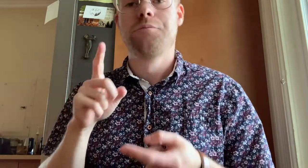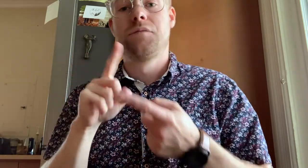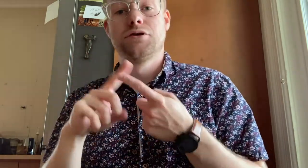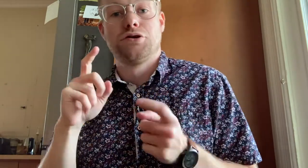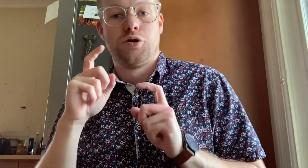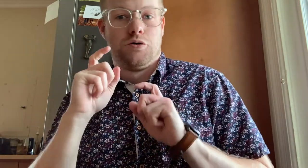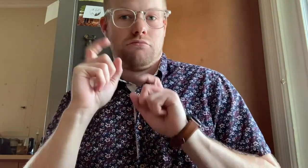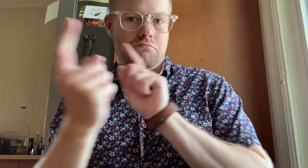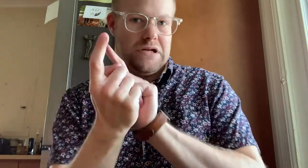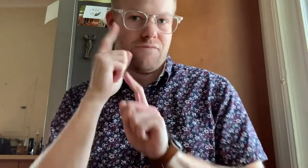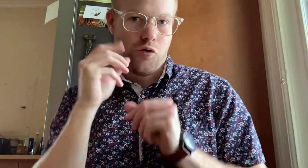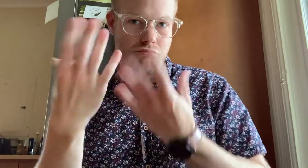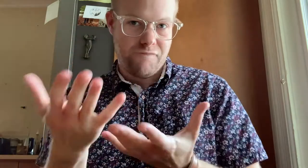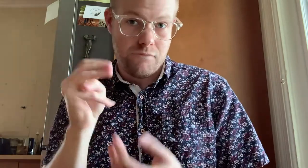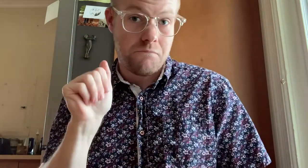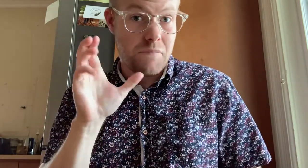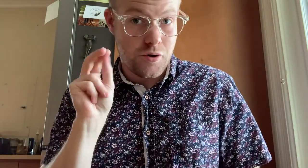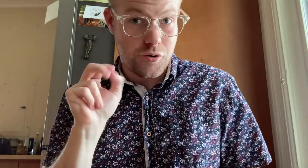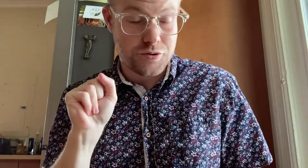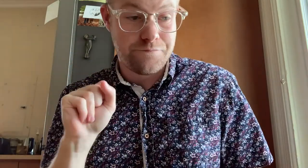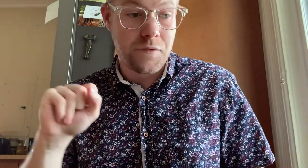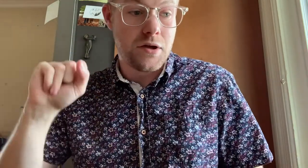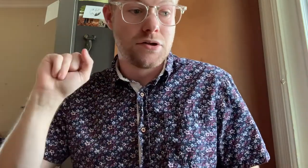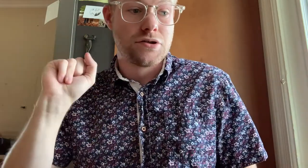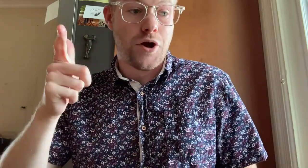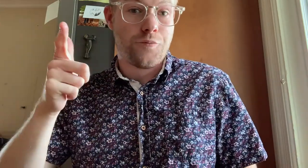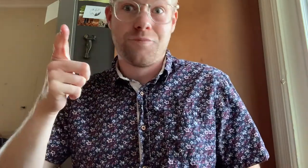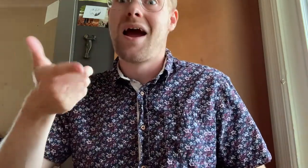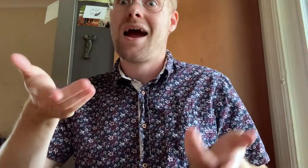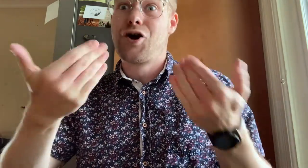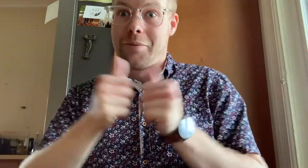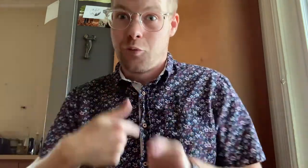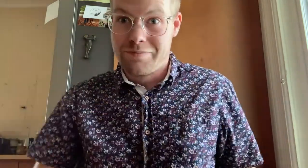to meet someone for giving them their macarons. So. You're coming with me.